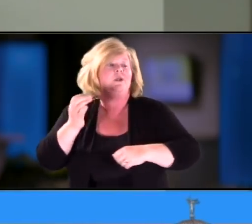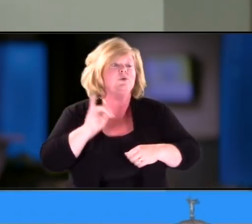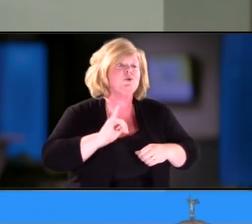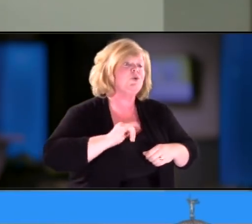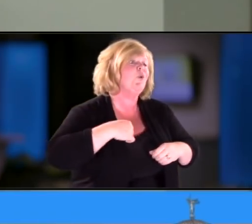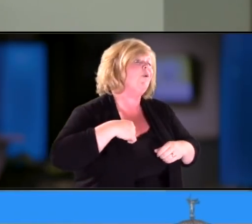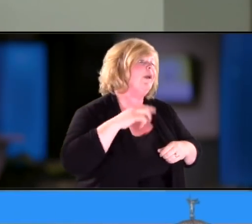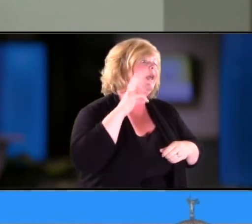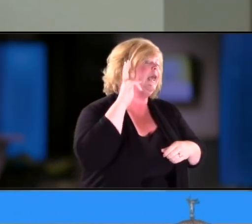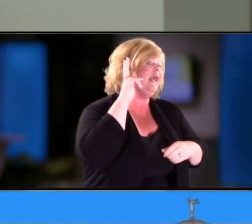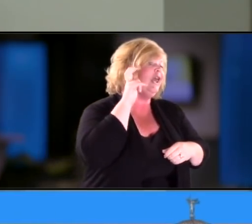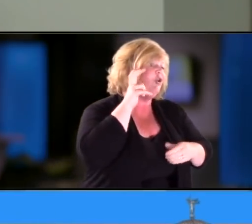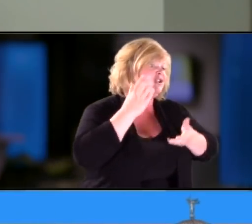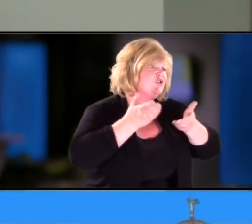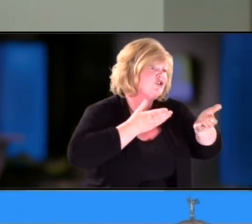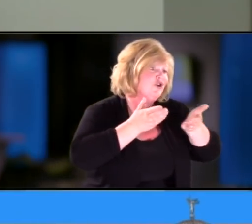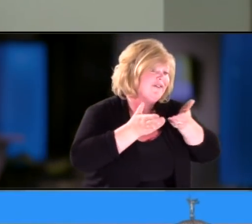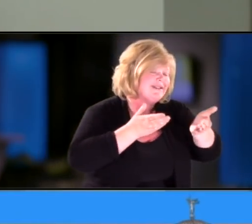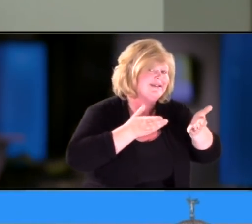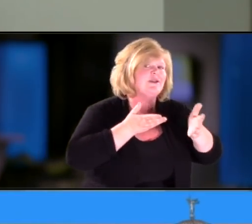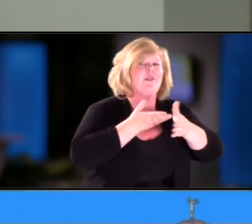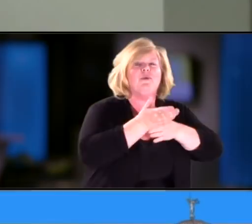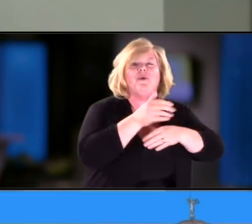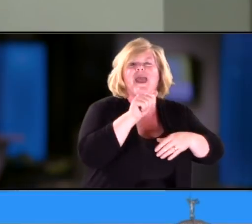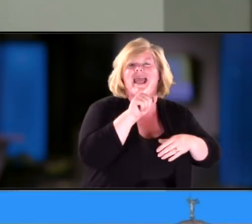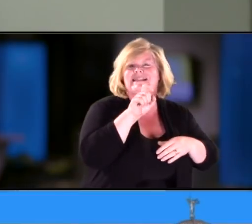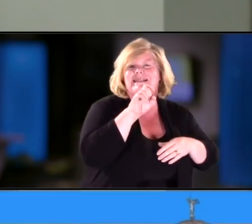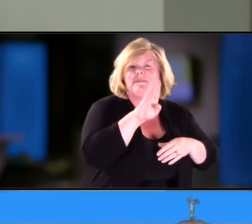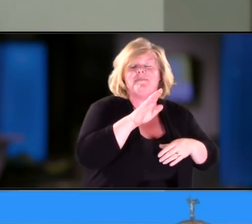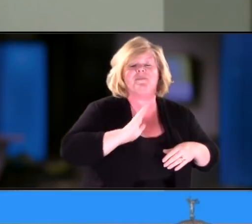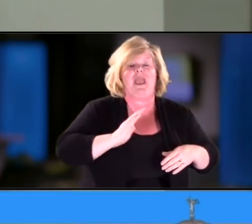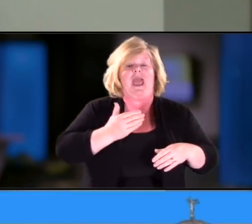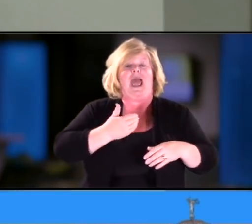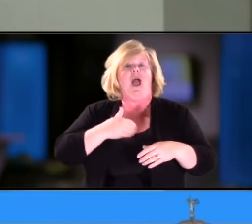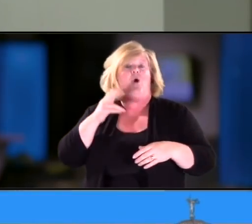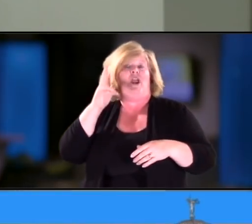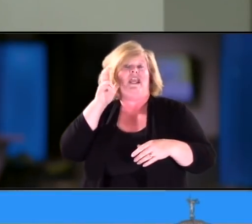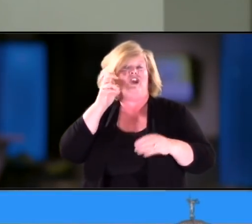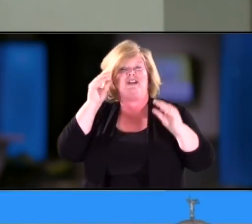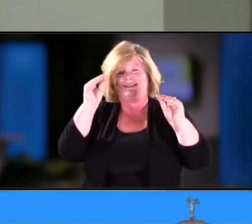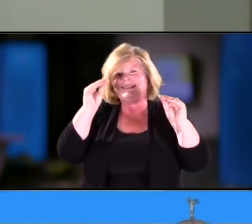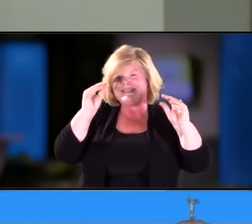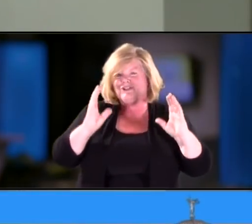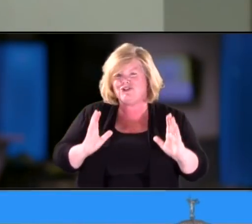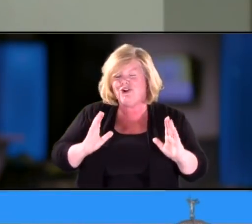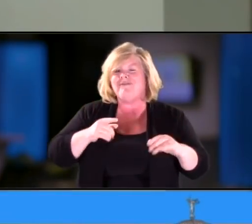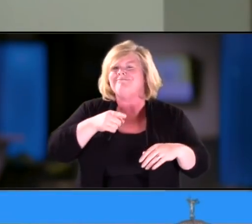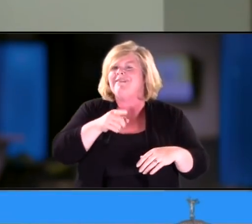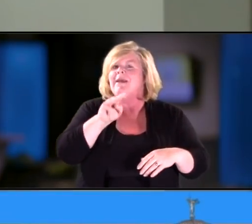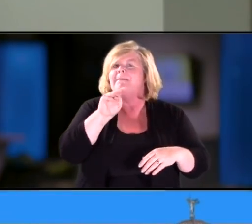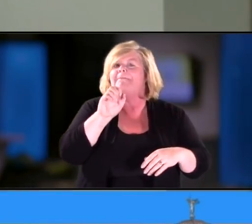Our vision, or our hearing teacher is Mary Ann, and I honestly stand here and tell you I don't know what my life would look like